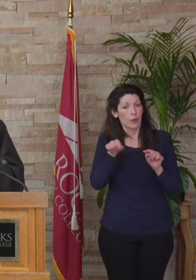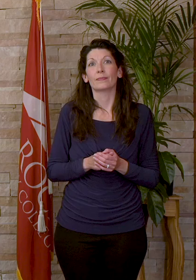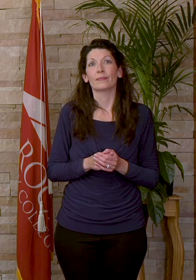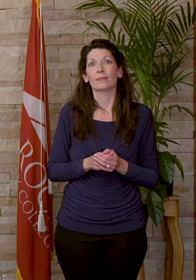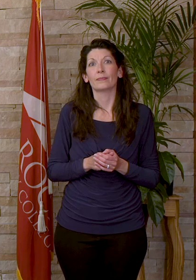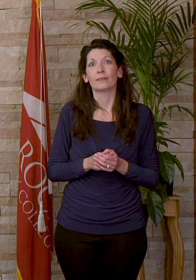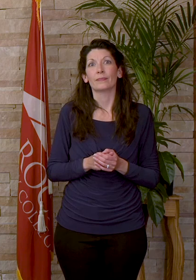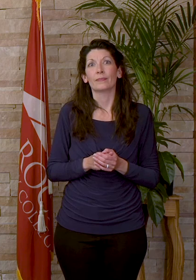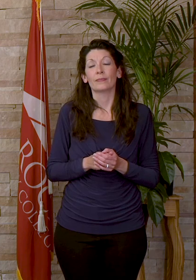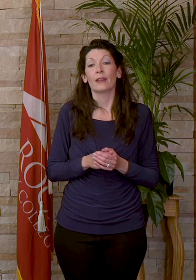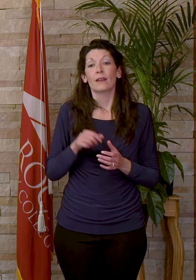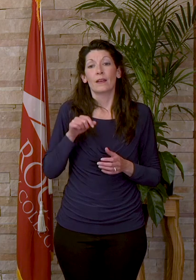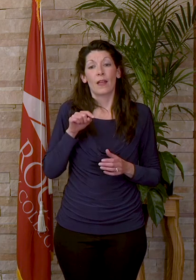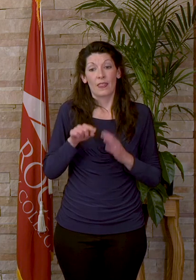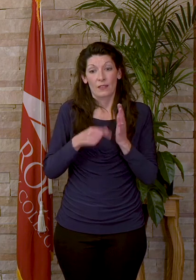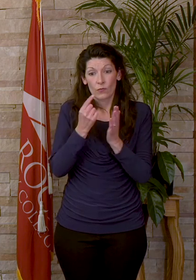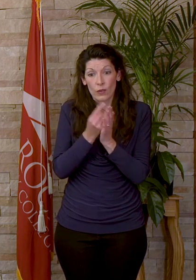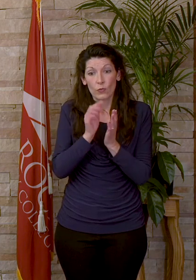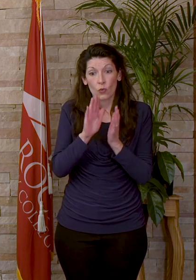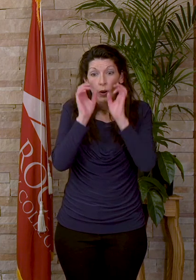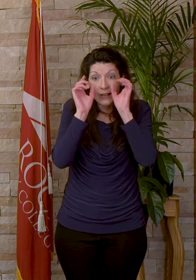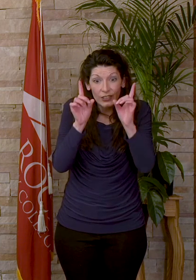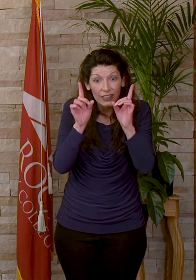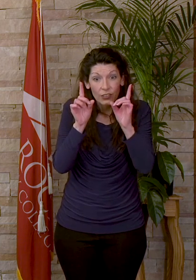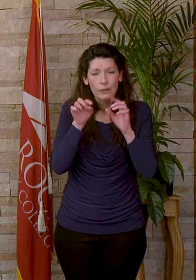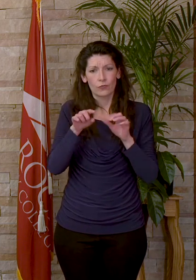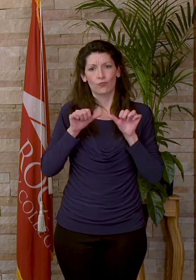And this graduates was the education within the education. As you continue your journey in life,